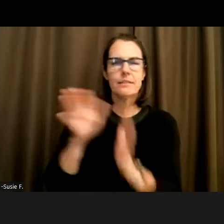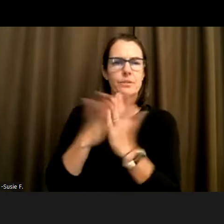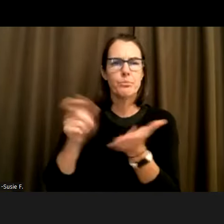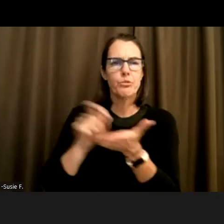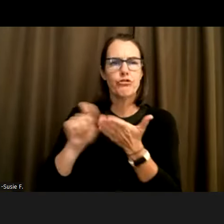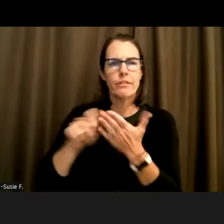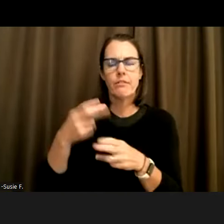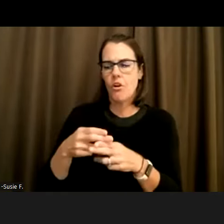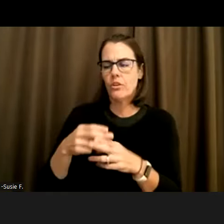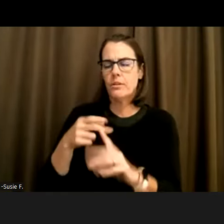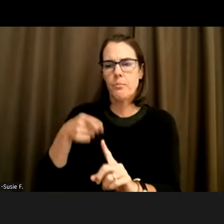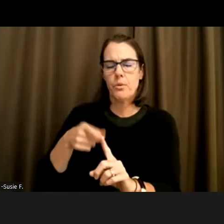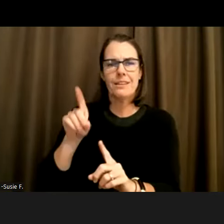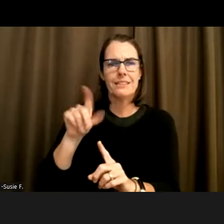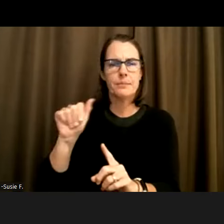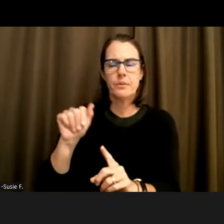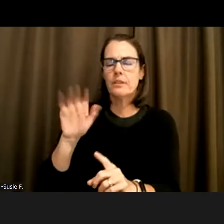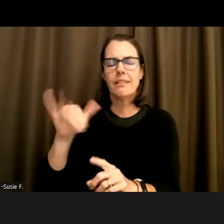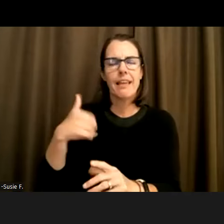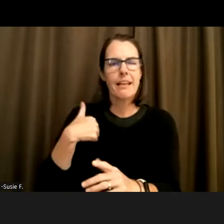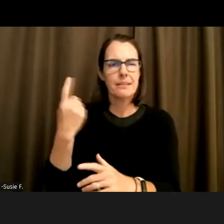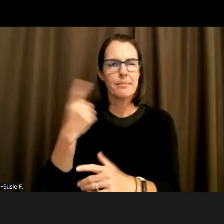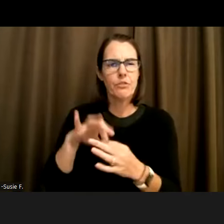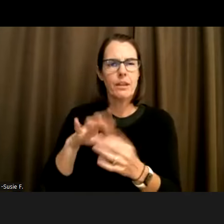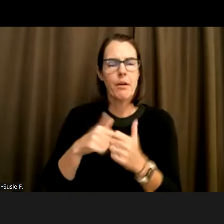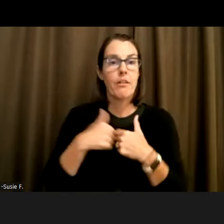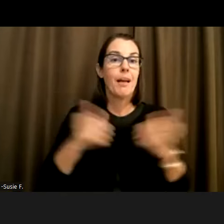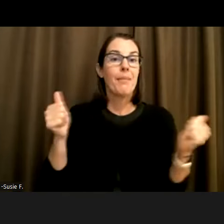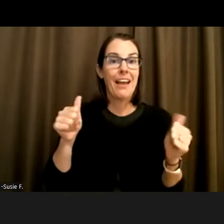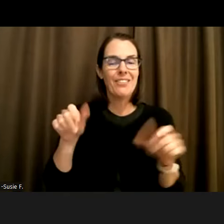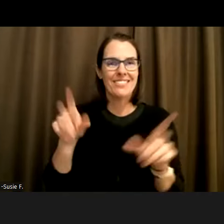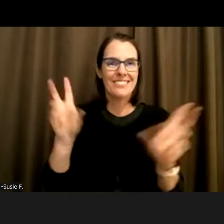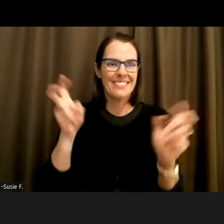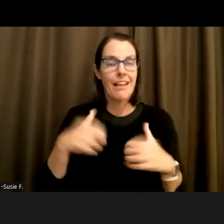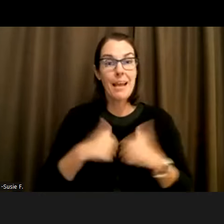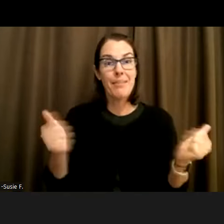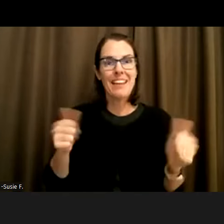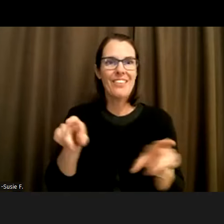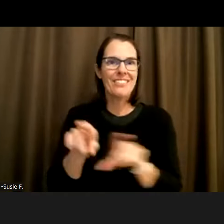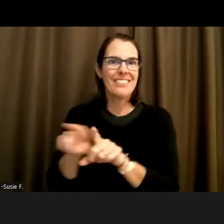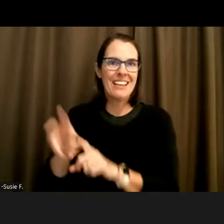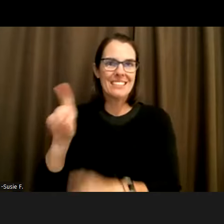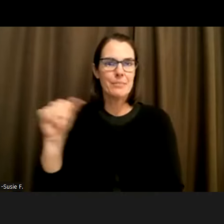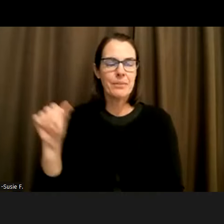talks about coming out as a disabled and I think for a lot of us who have acquired disabilities some of us to me agent to disabilities